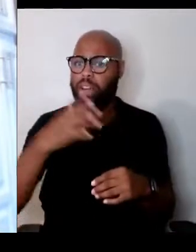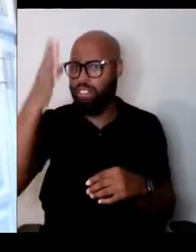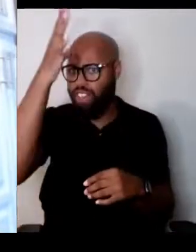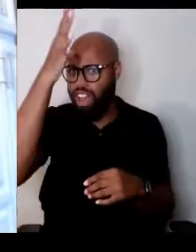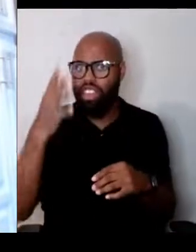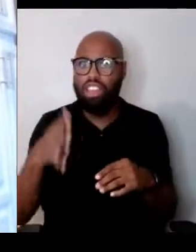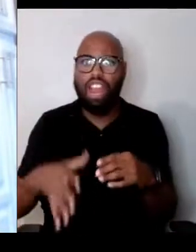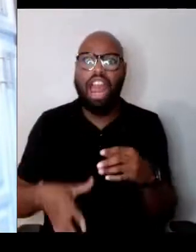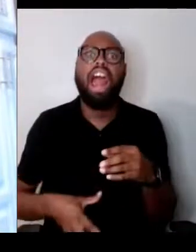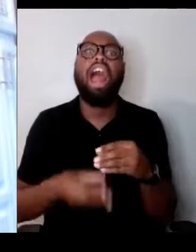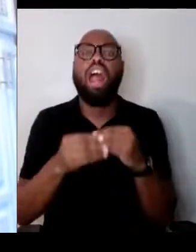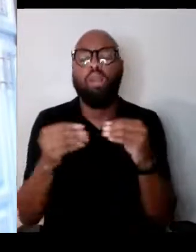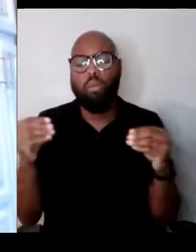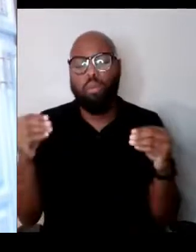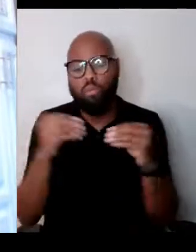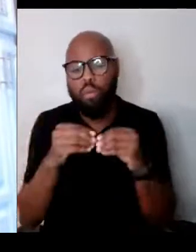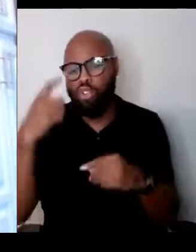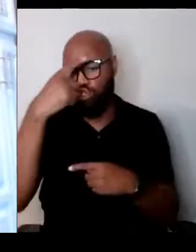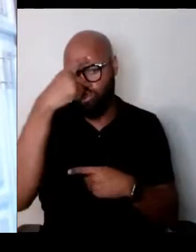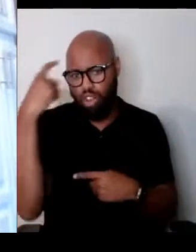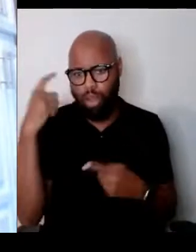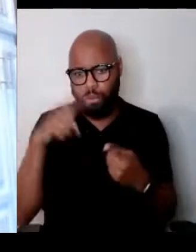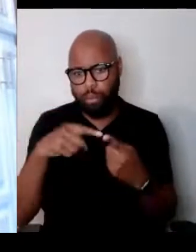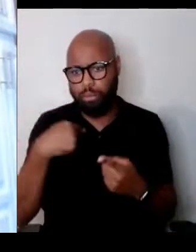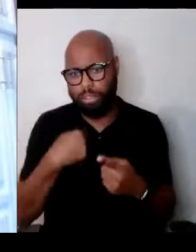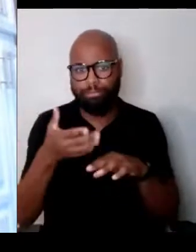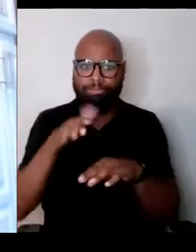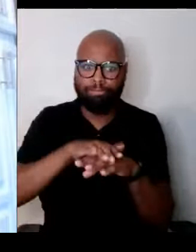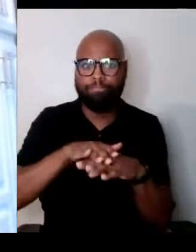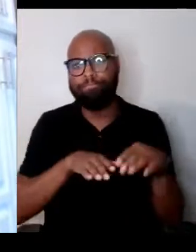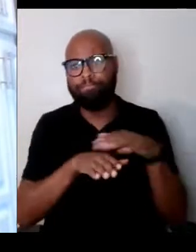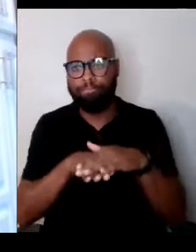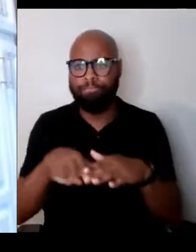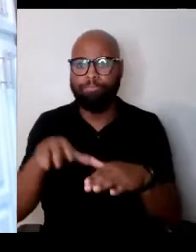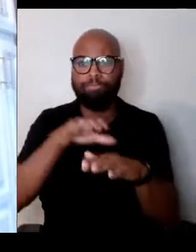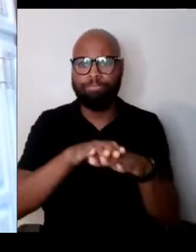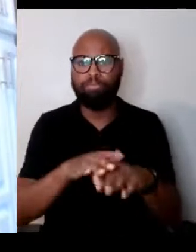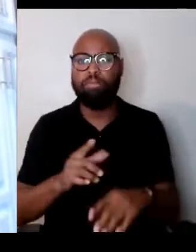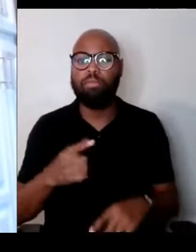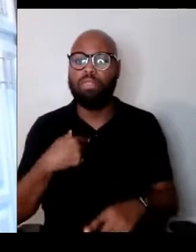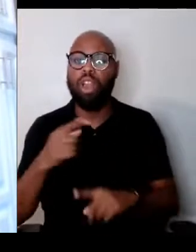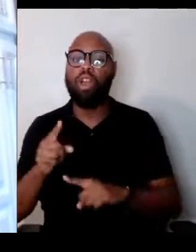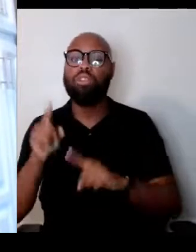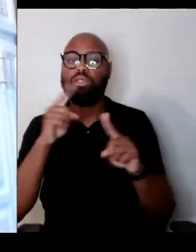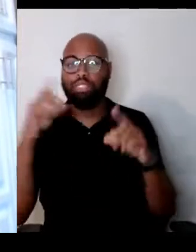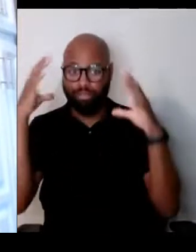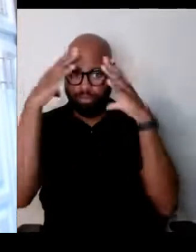and I went to Holland. I was in Holland last month